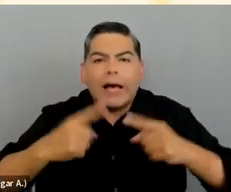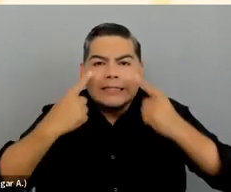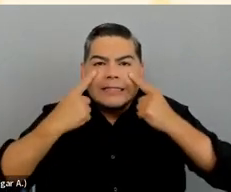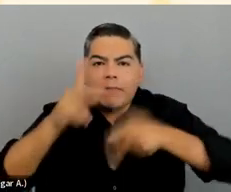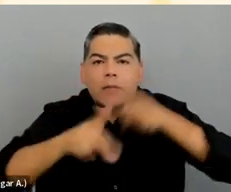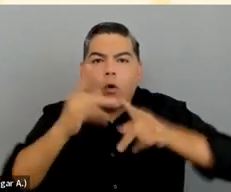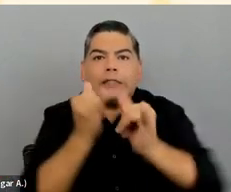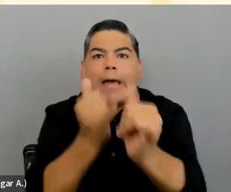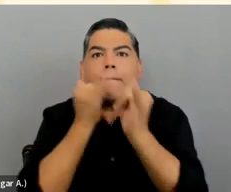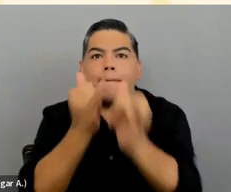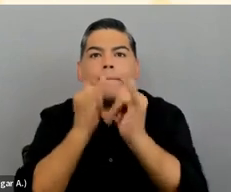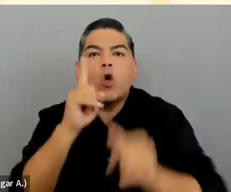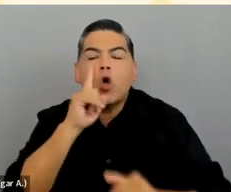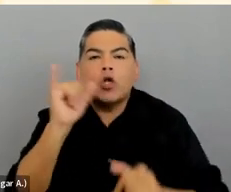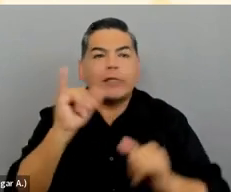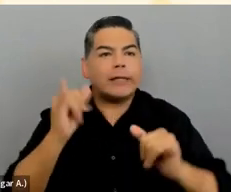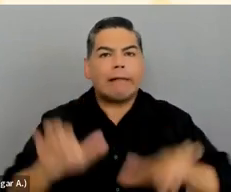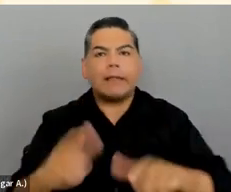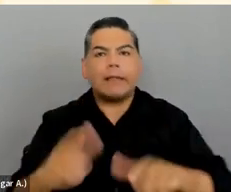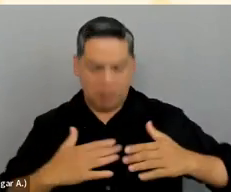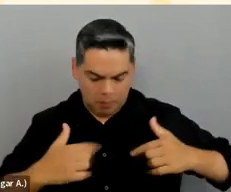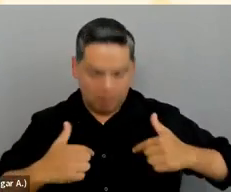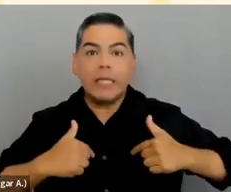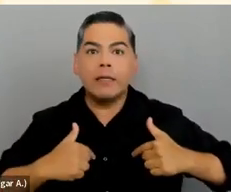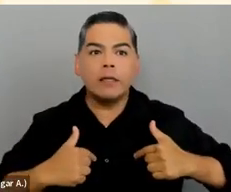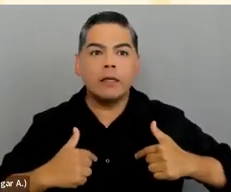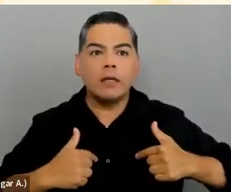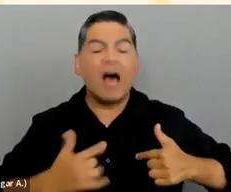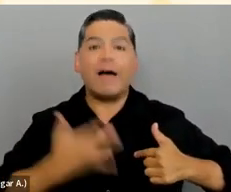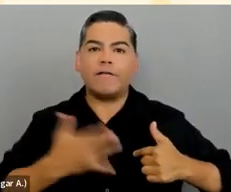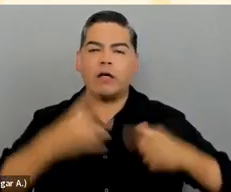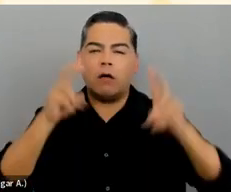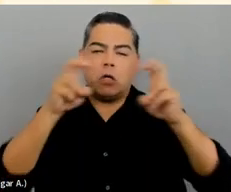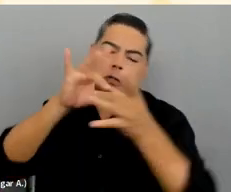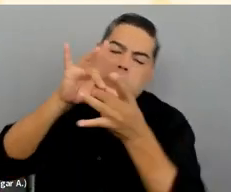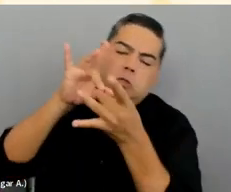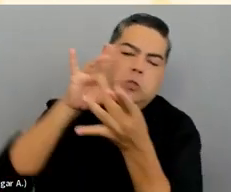And if we can relate, then we're more likely to become more interested